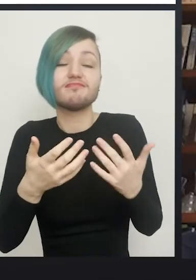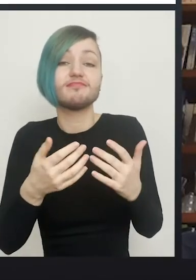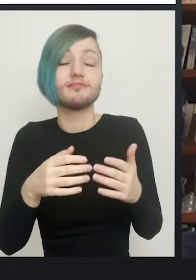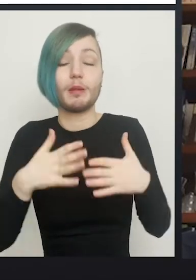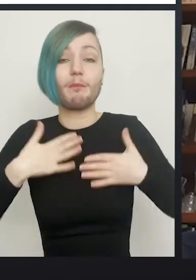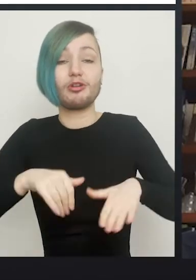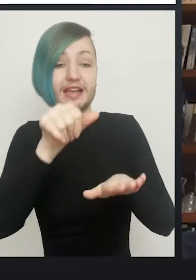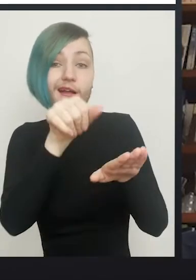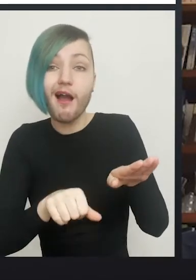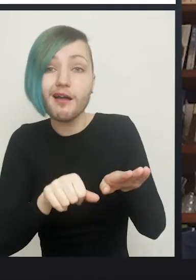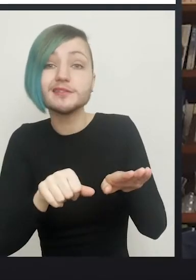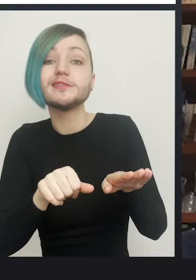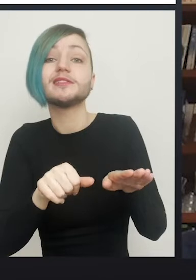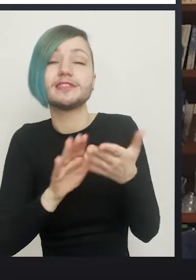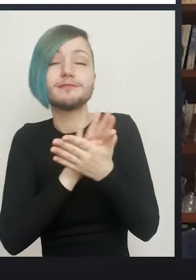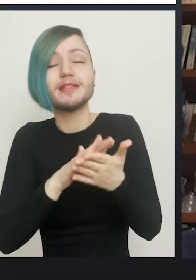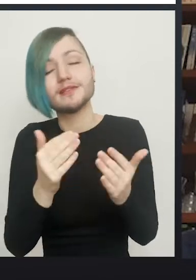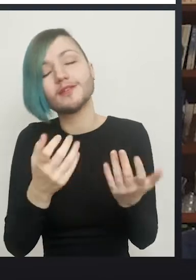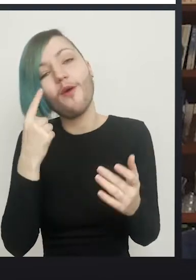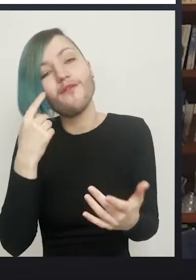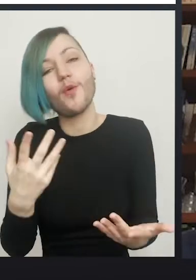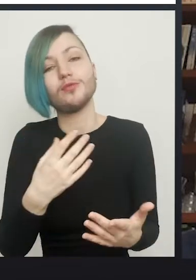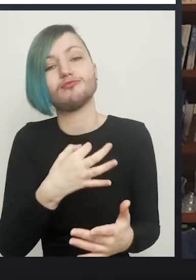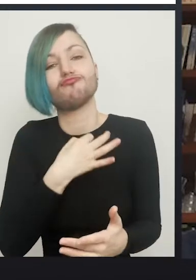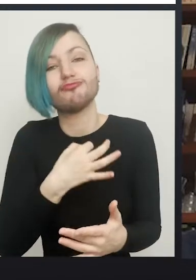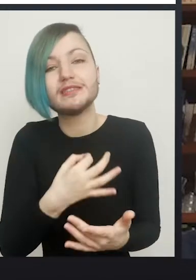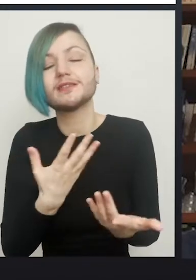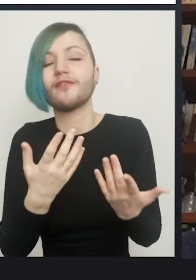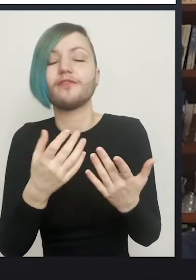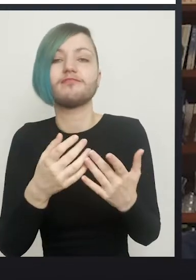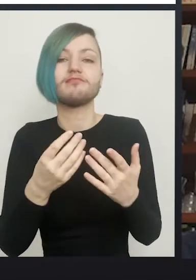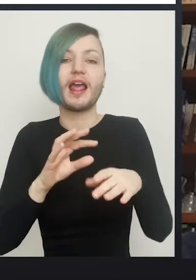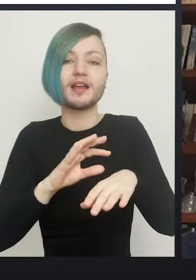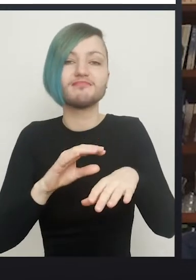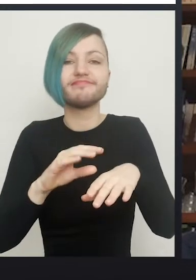you're going to have the risk of healing tissue poking through potentially, or like you said,